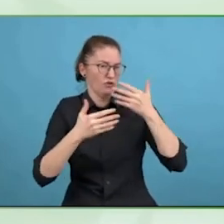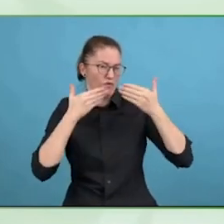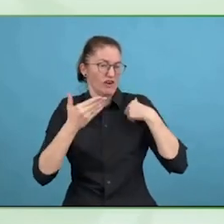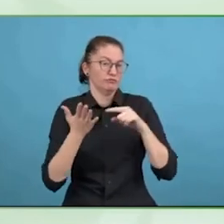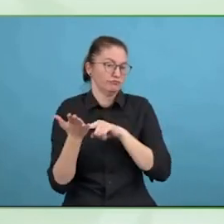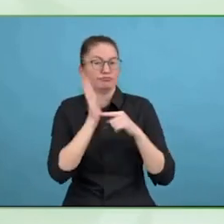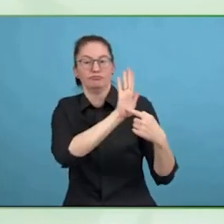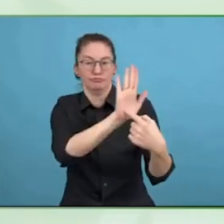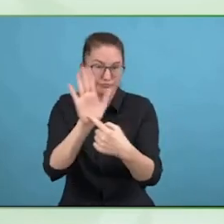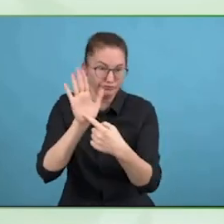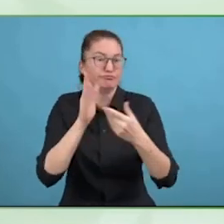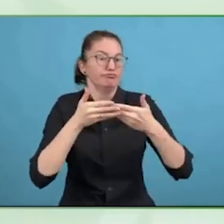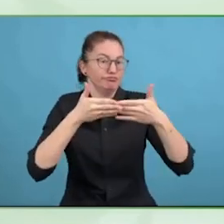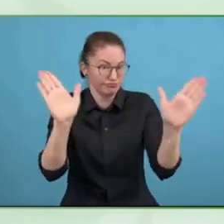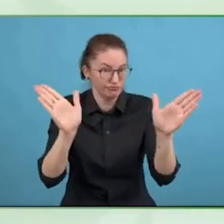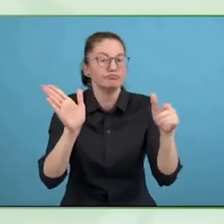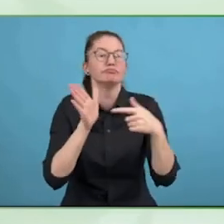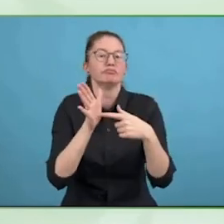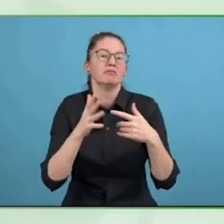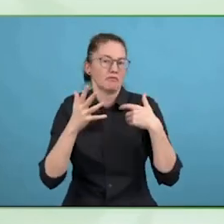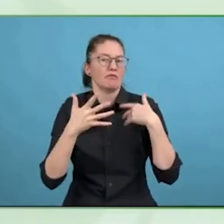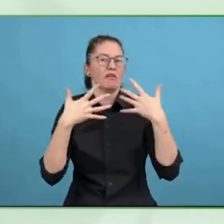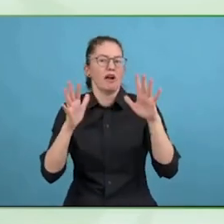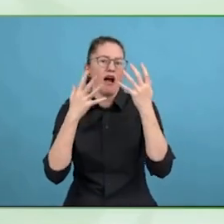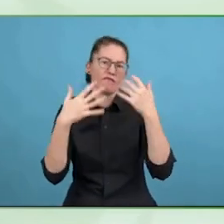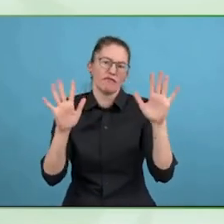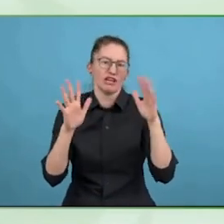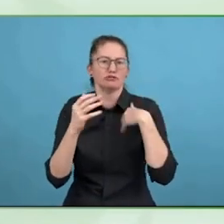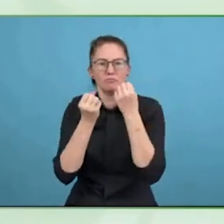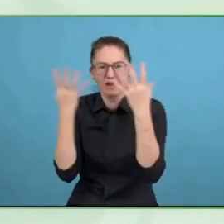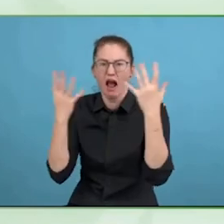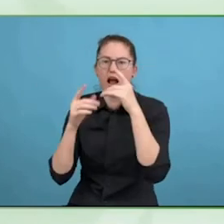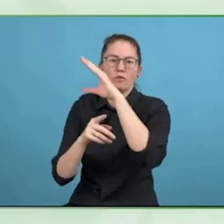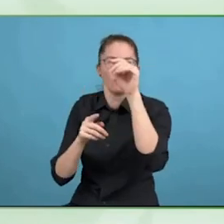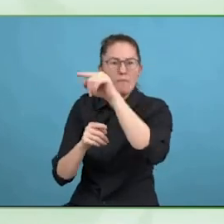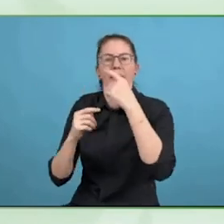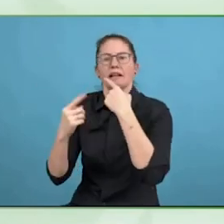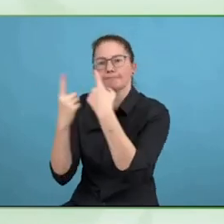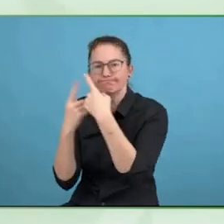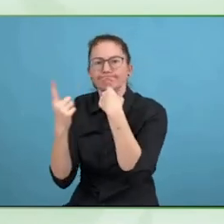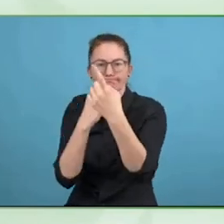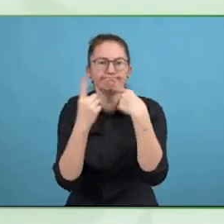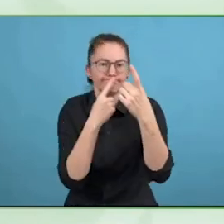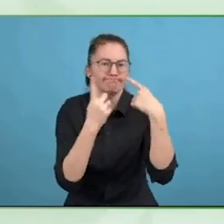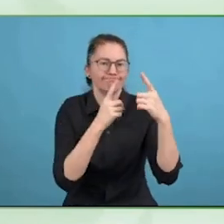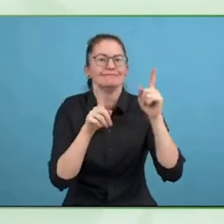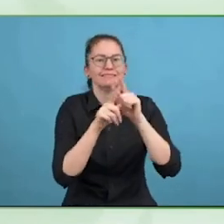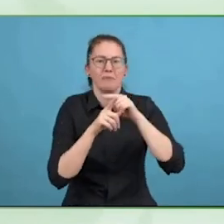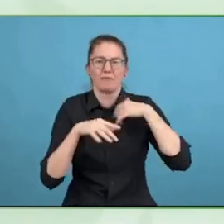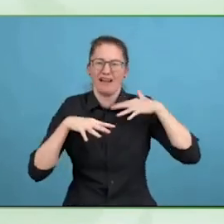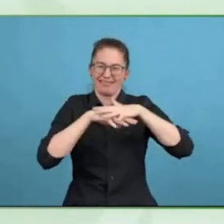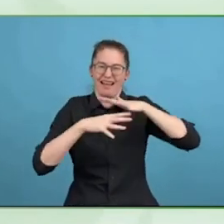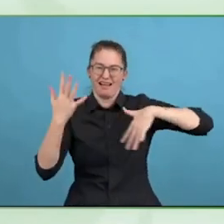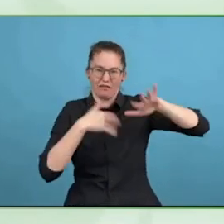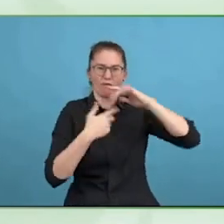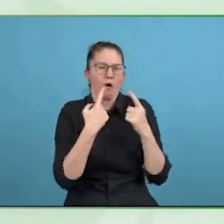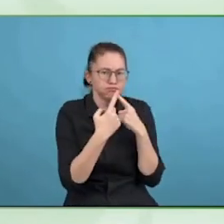there is a lot of interest hidden in the membership base of the global business disability network and hopefully beyond, just to